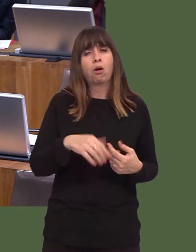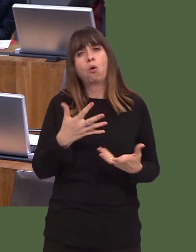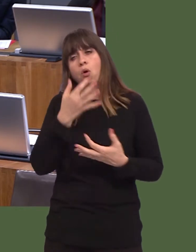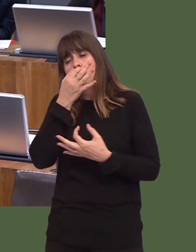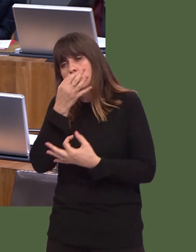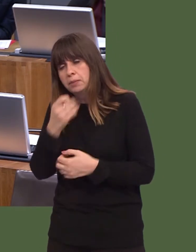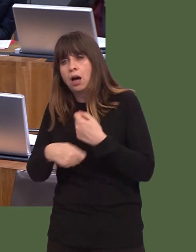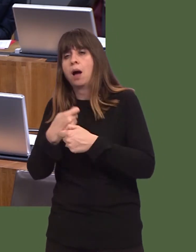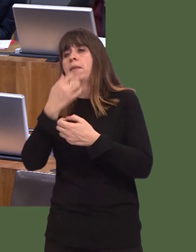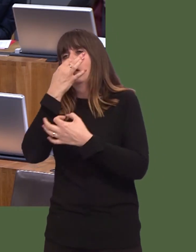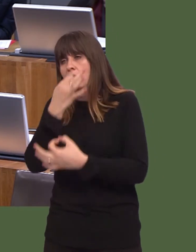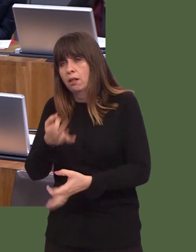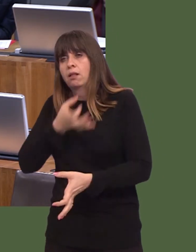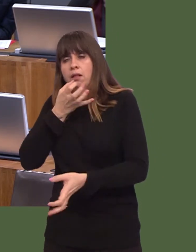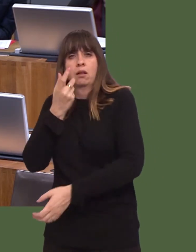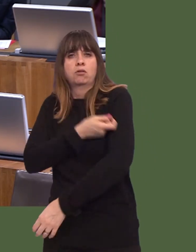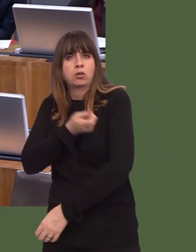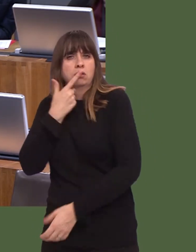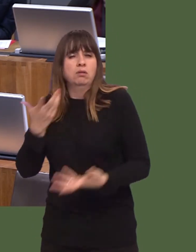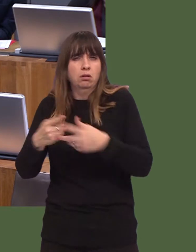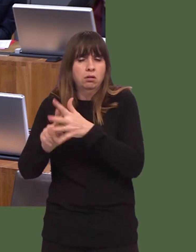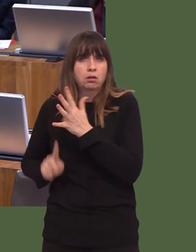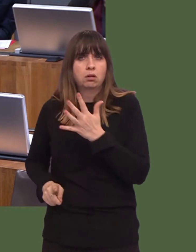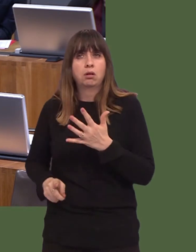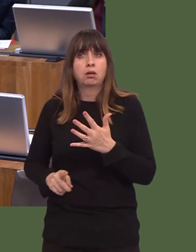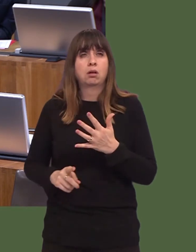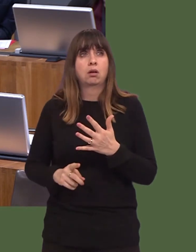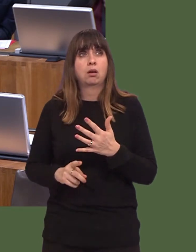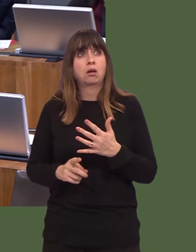There are pathways that people can follow that are provided by a number of third sector